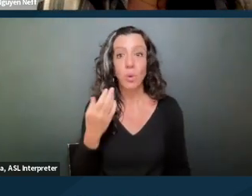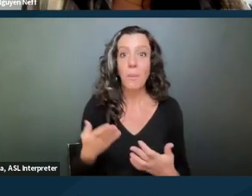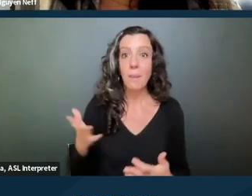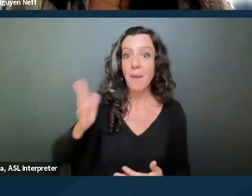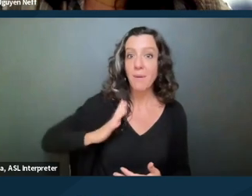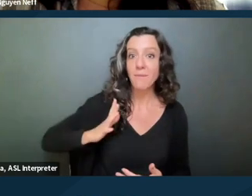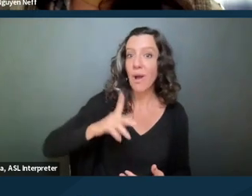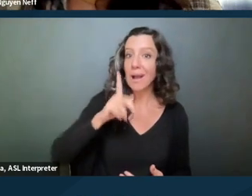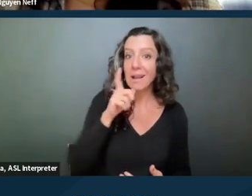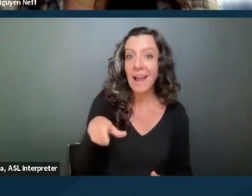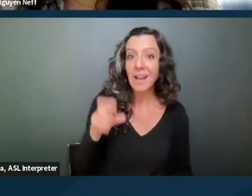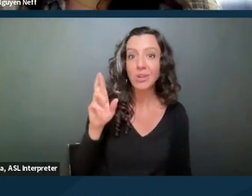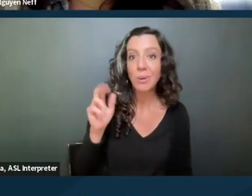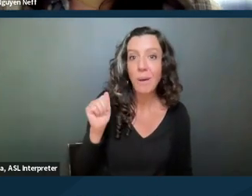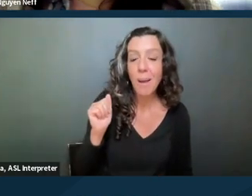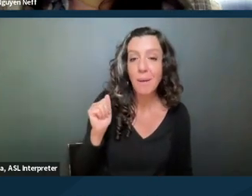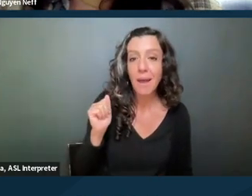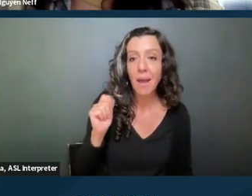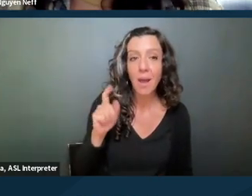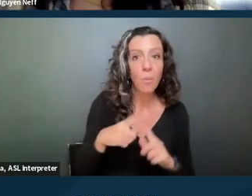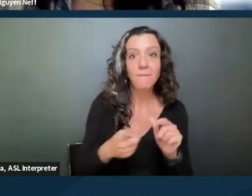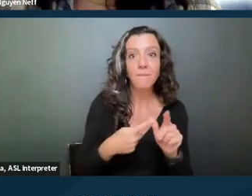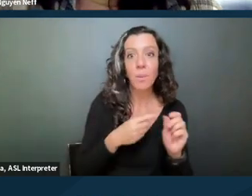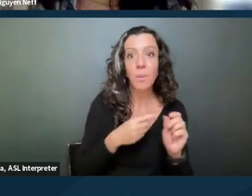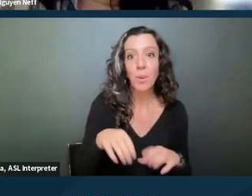for a Parkinson's when she first moved in, but might need it now.